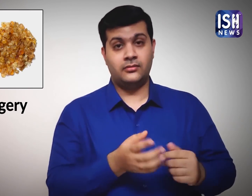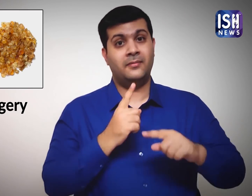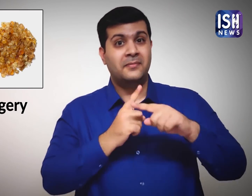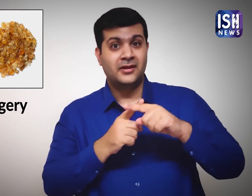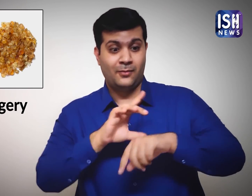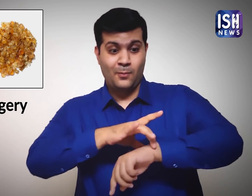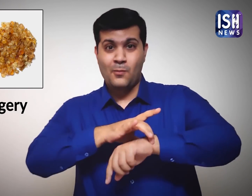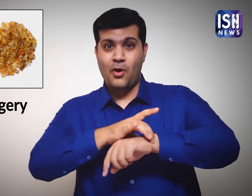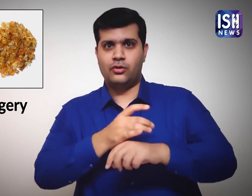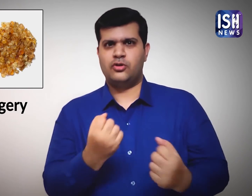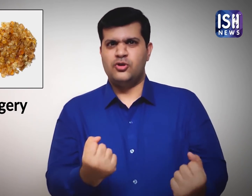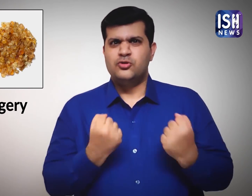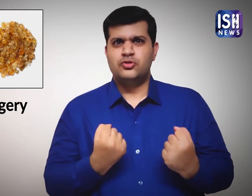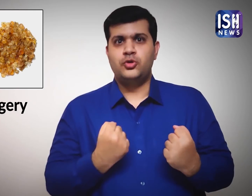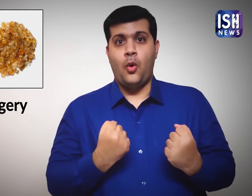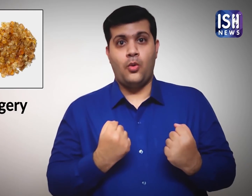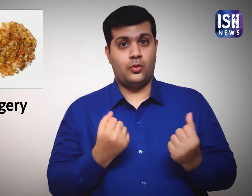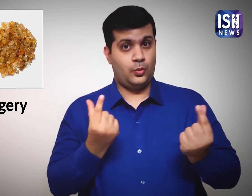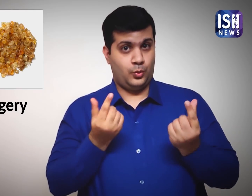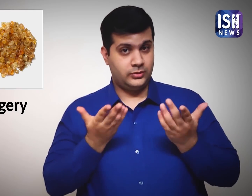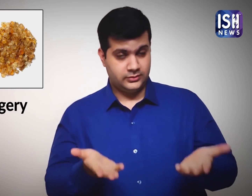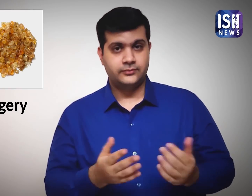It also improves the bone density.